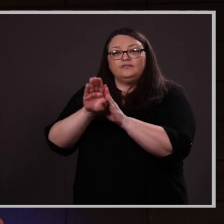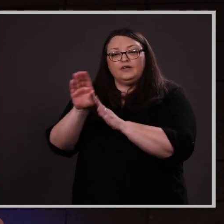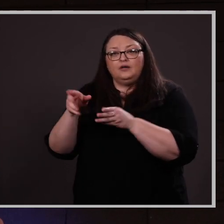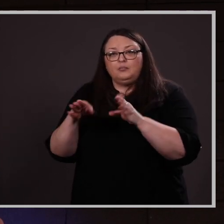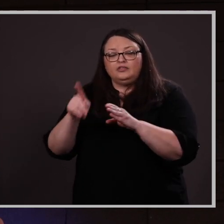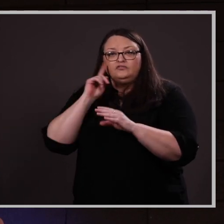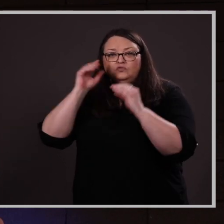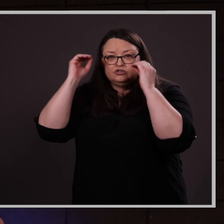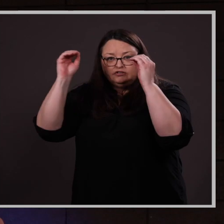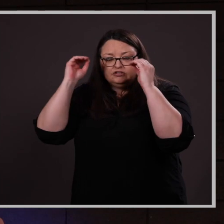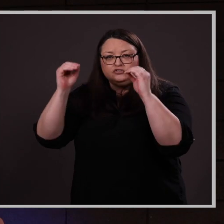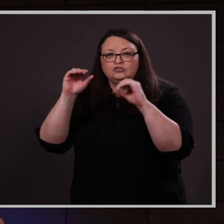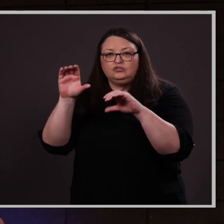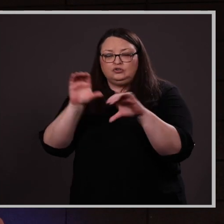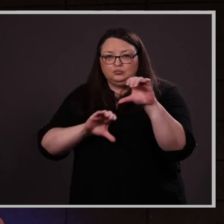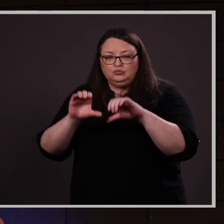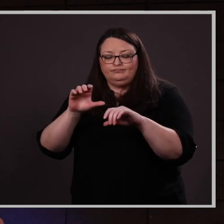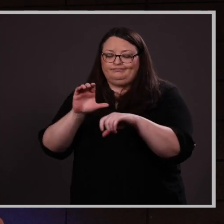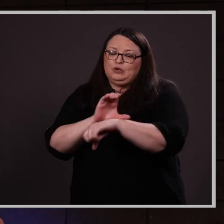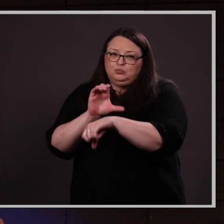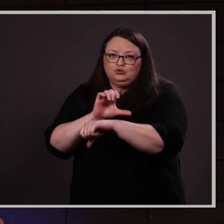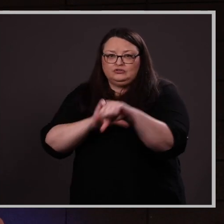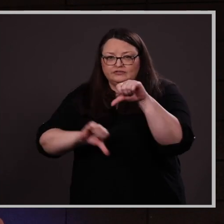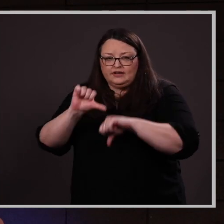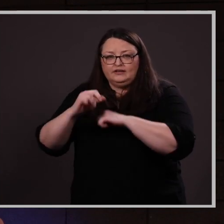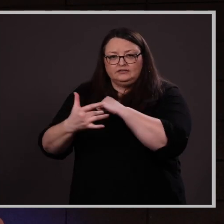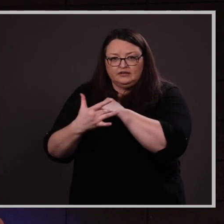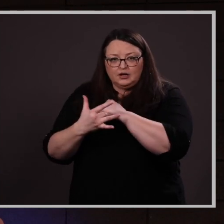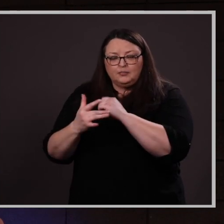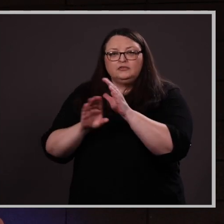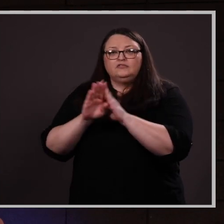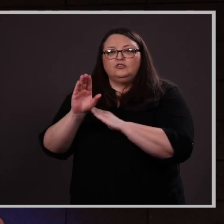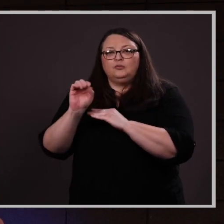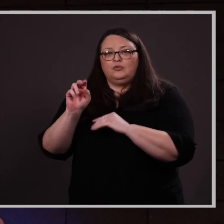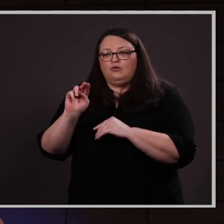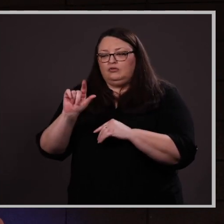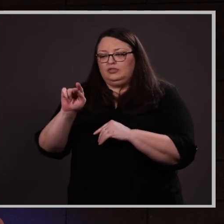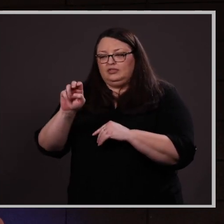for teaching computer science topics, and designed an online course prototype system.